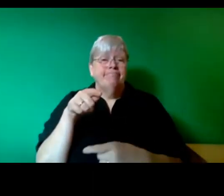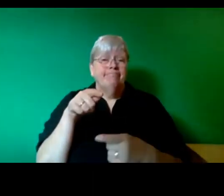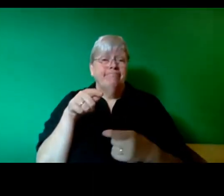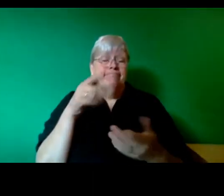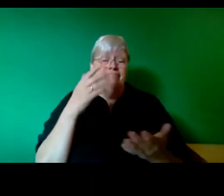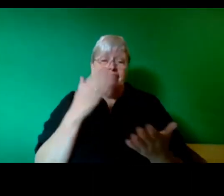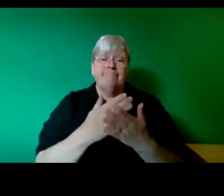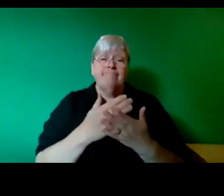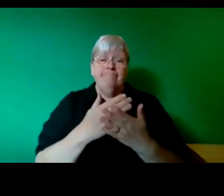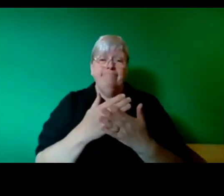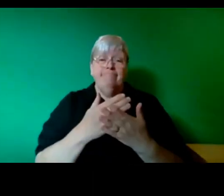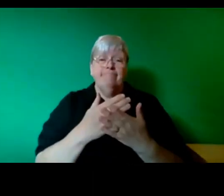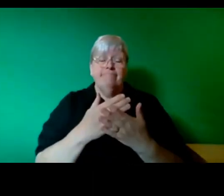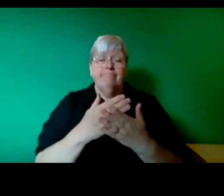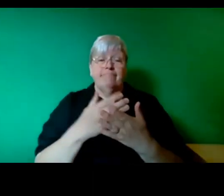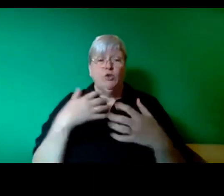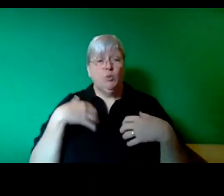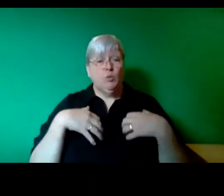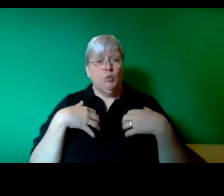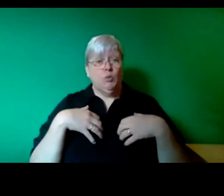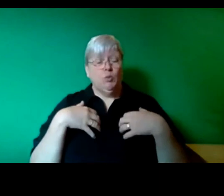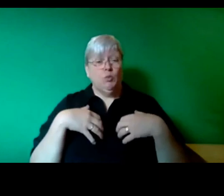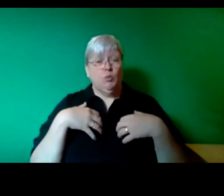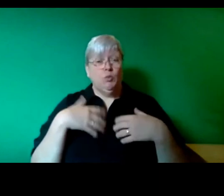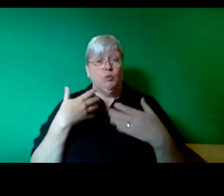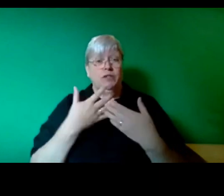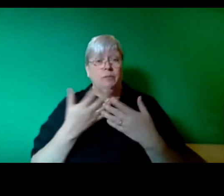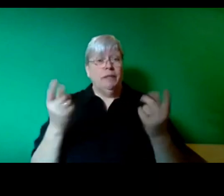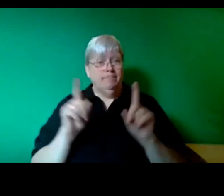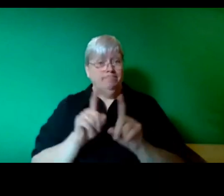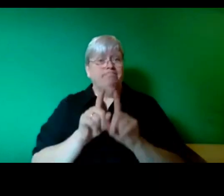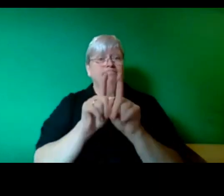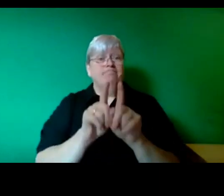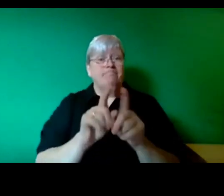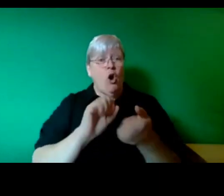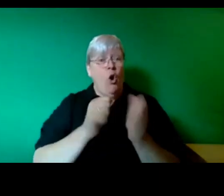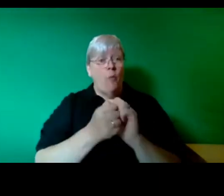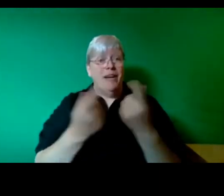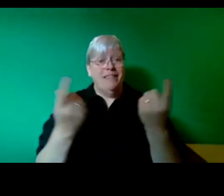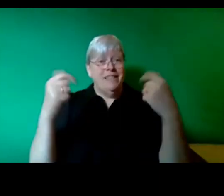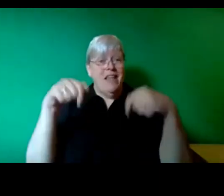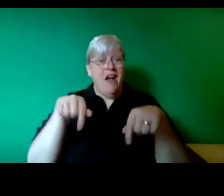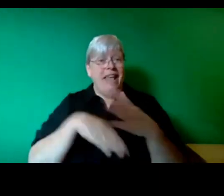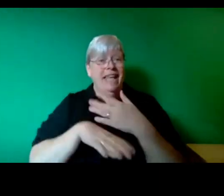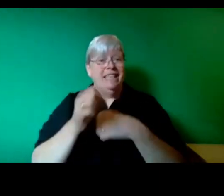So we're looking forward to being alongside the comrades here in Glasgow, we're organizing